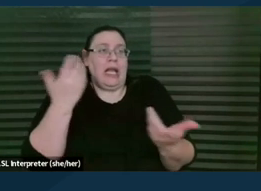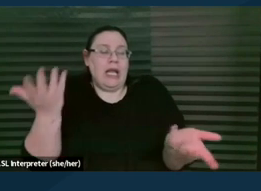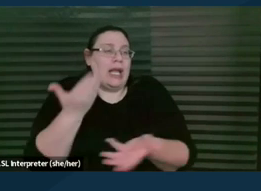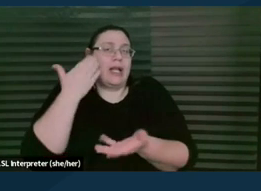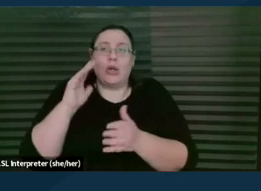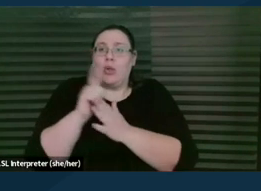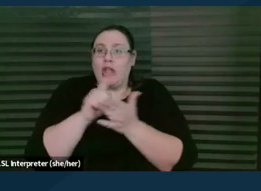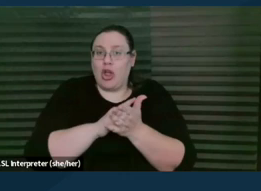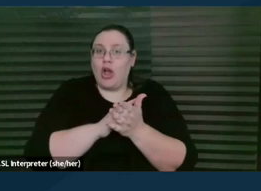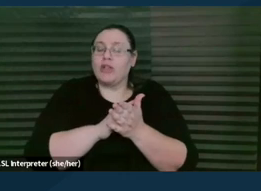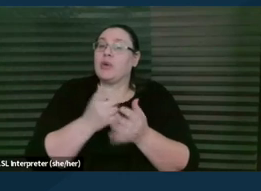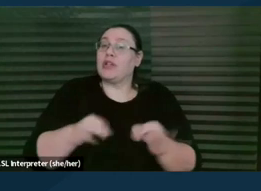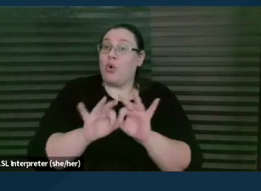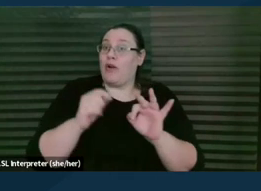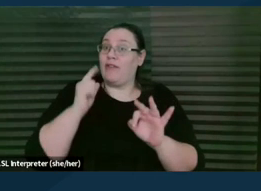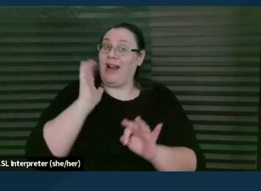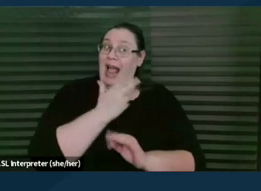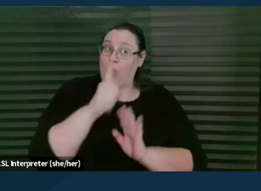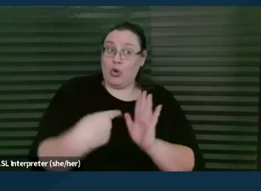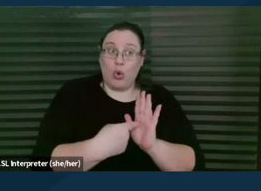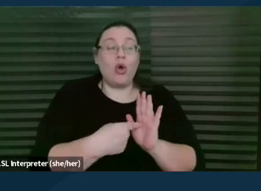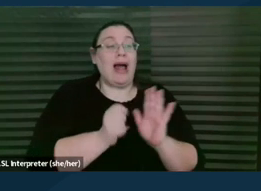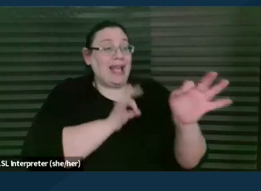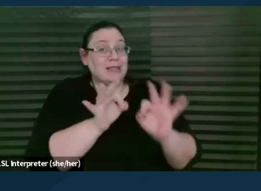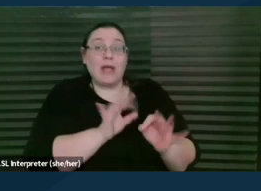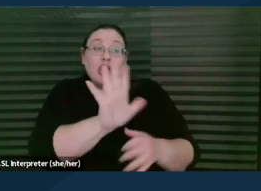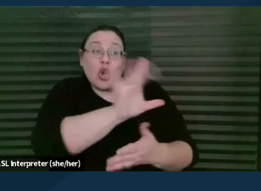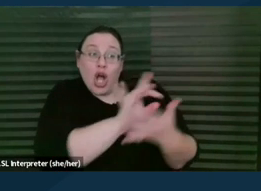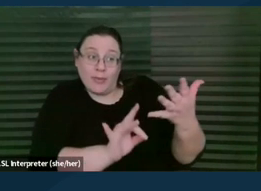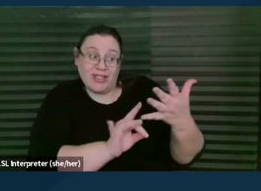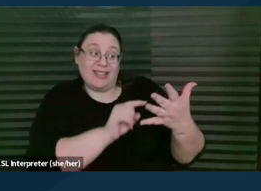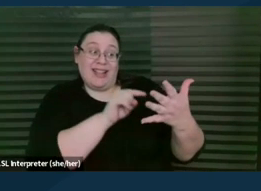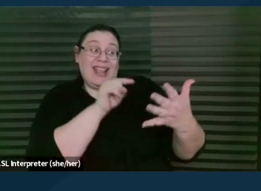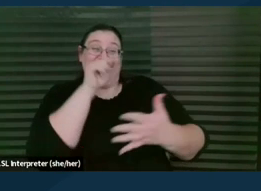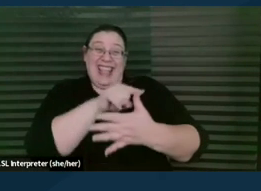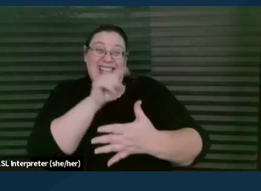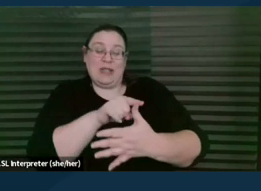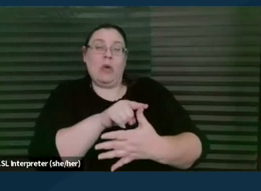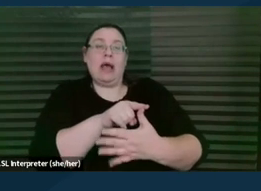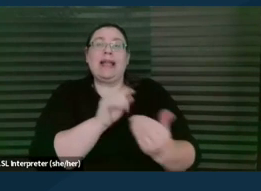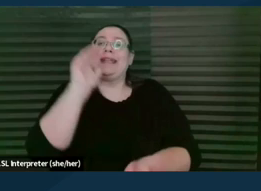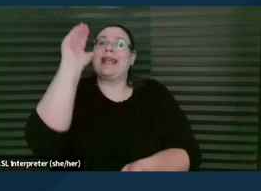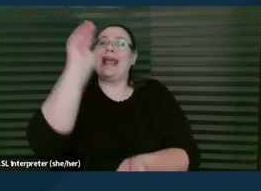which is, you know, I can tell you what your options are. Let me start with the least adversarial step that you could consider taking,